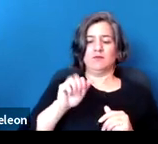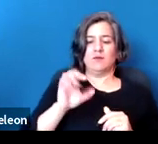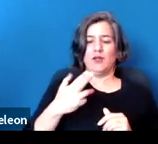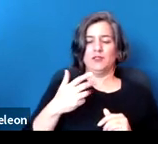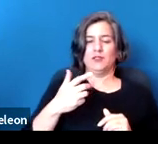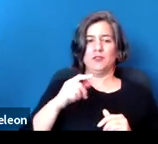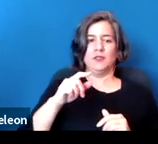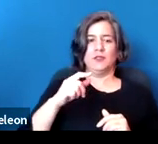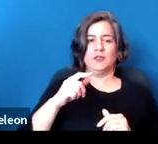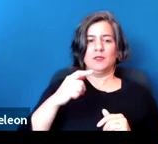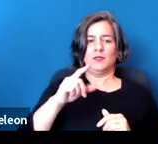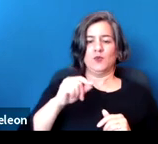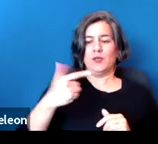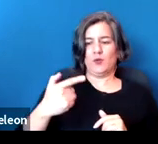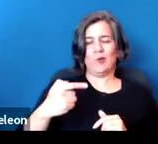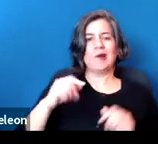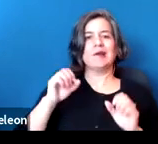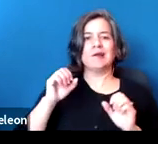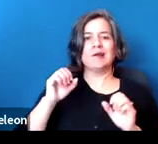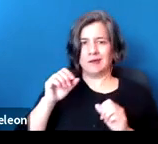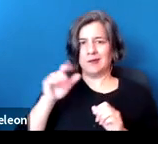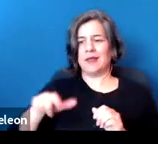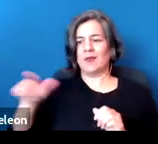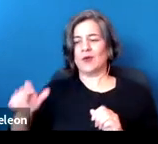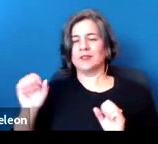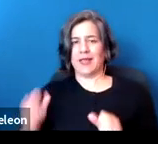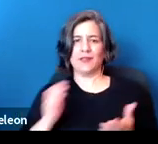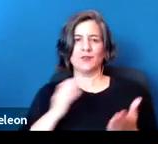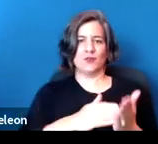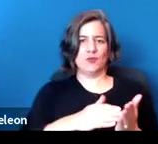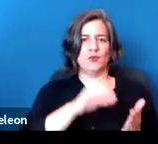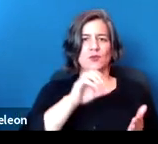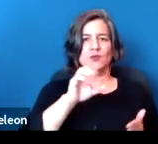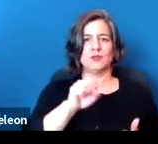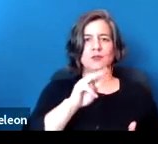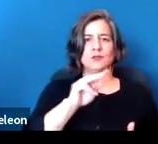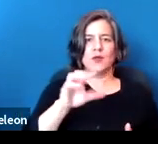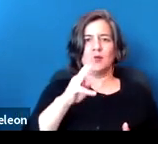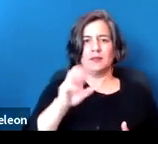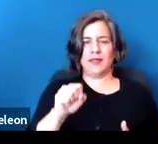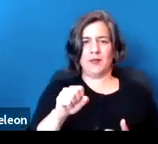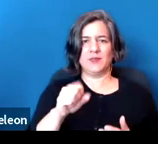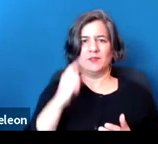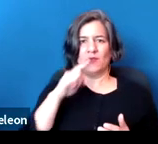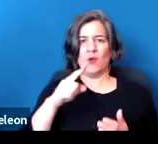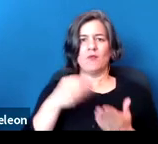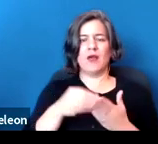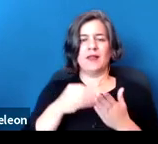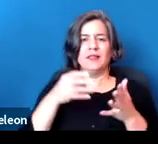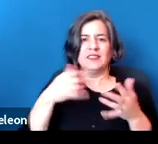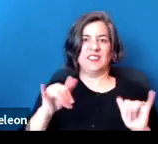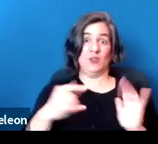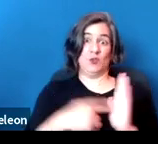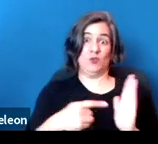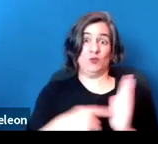landlords can take tenants to small claims court for the unpaid COVID-19 rent that accrued